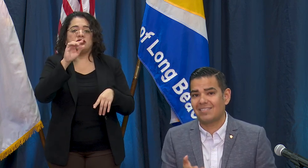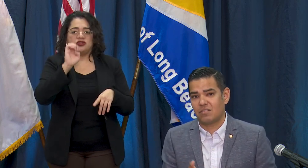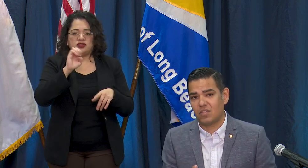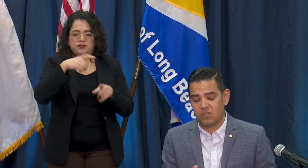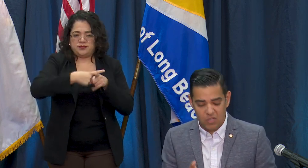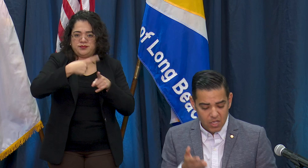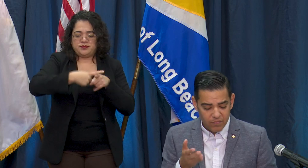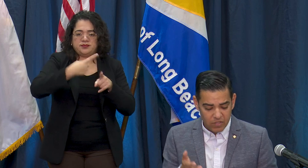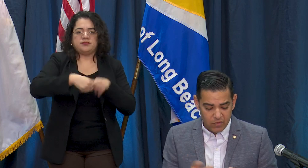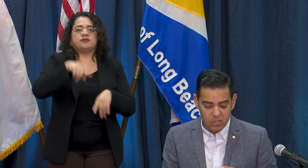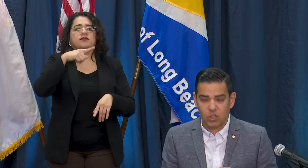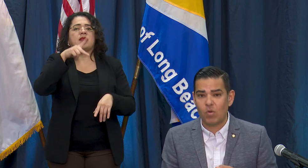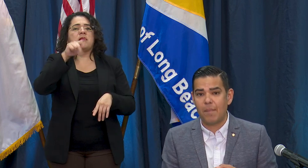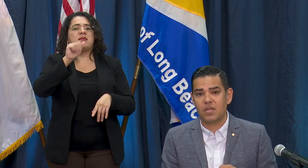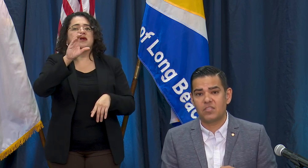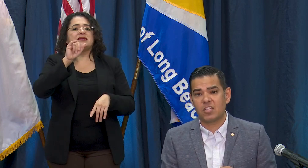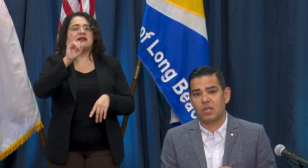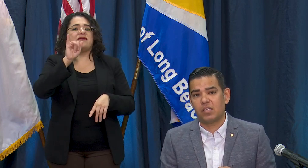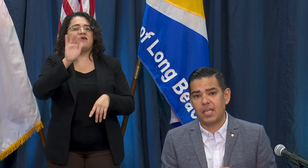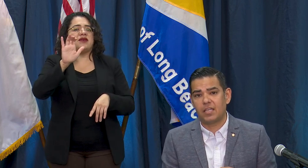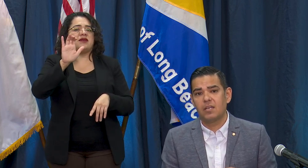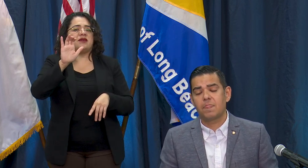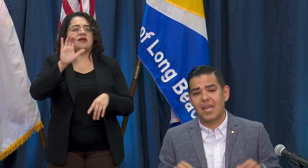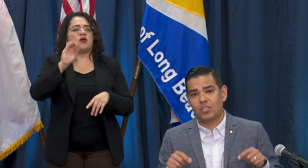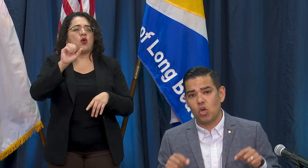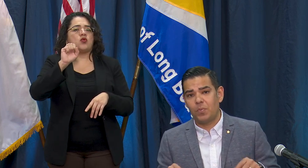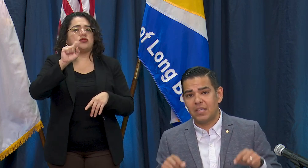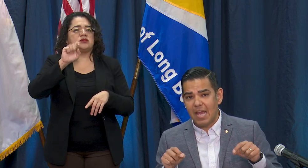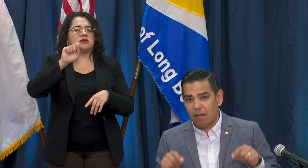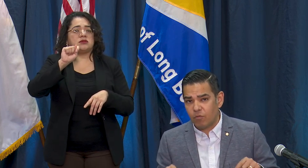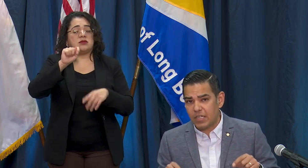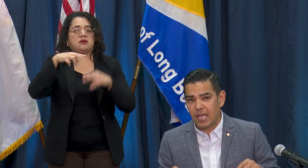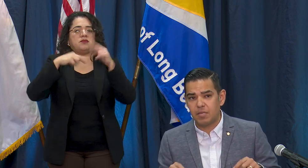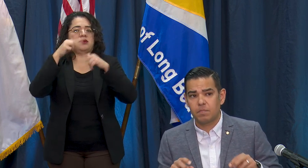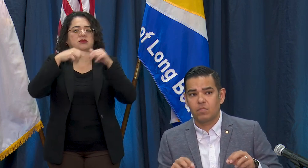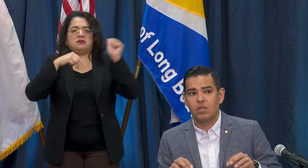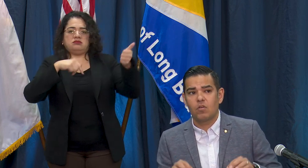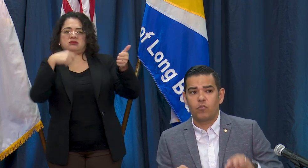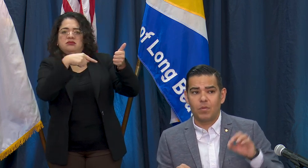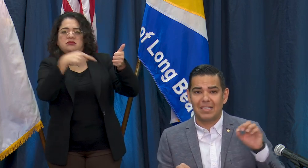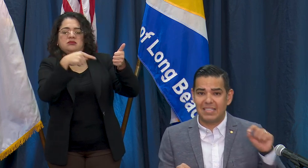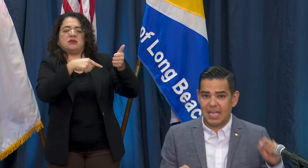assistance to visit the Rapid Assessment Clinic and it's opened every day from 10